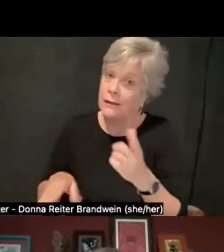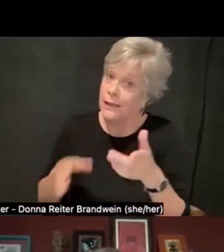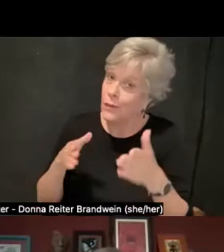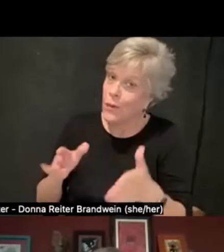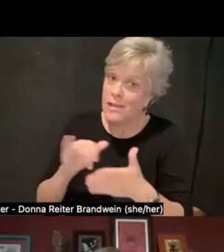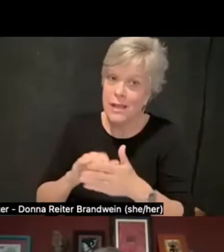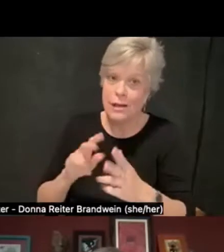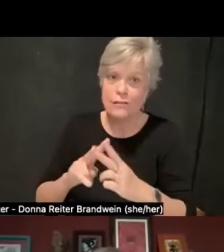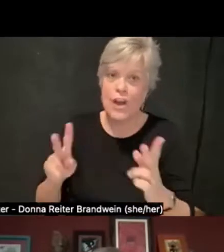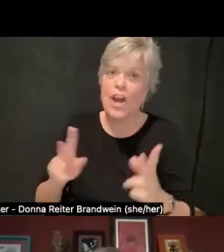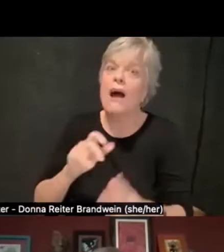So in my research,